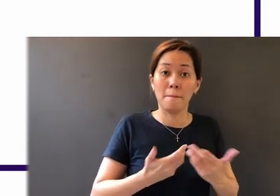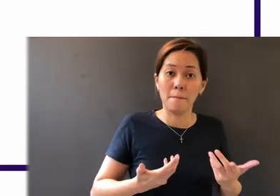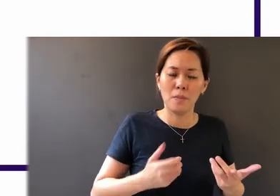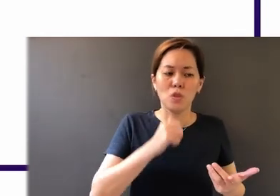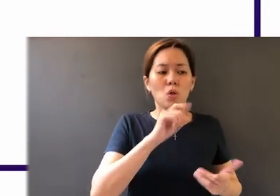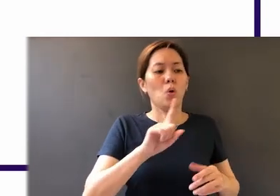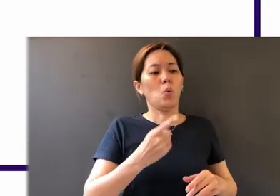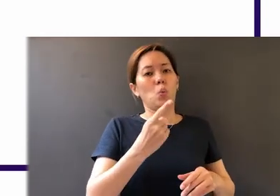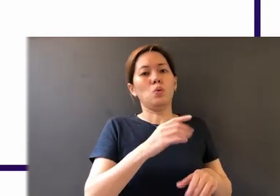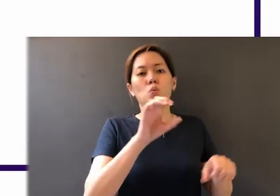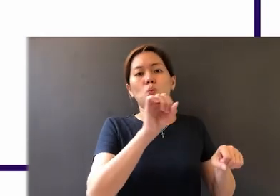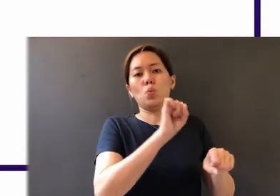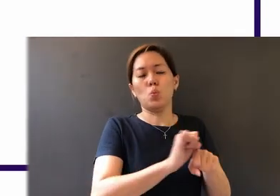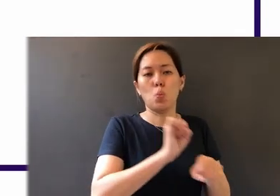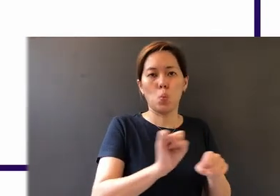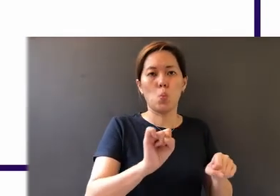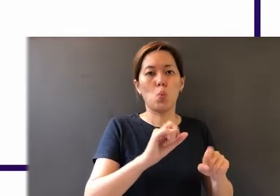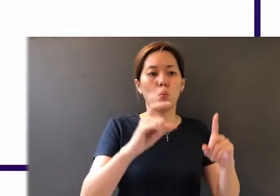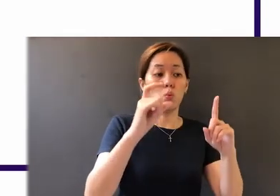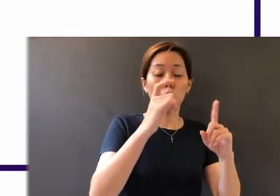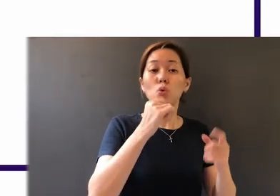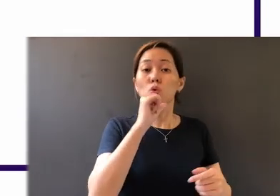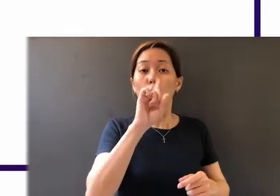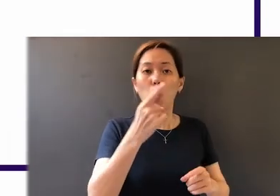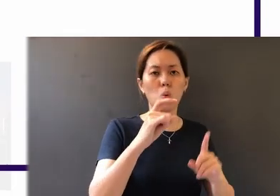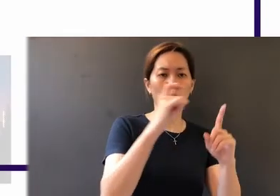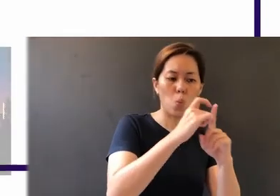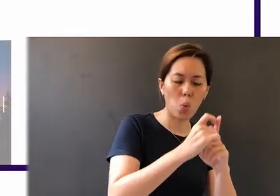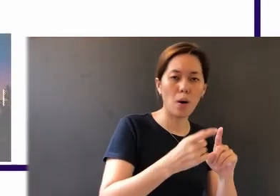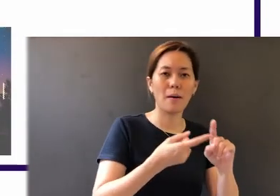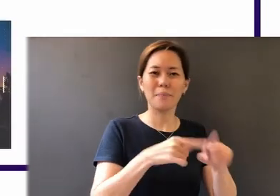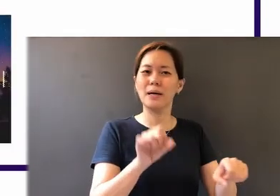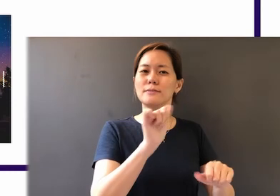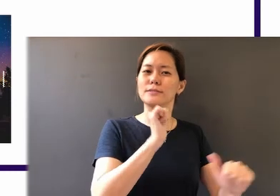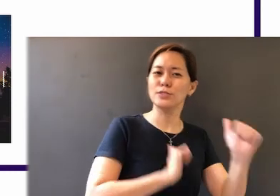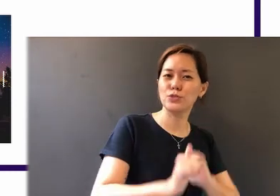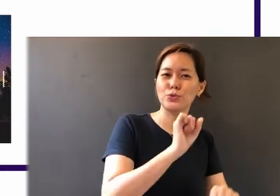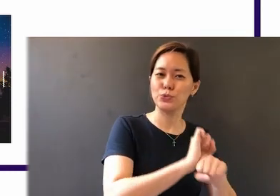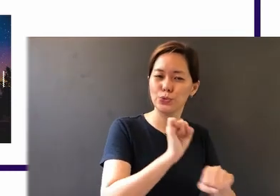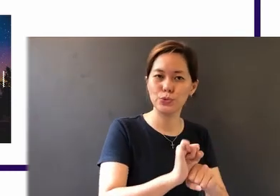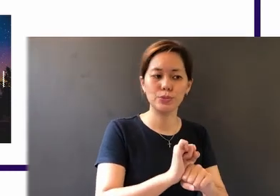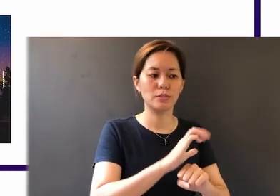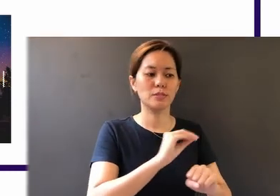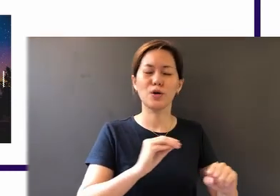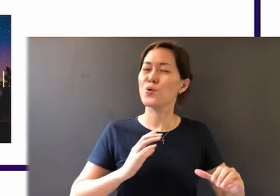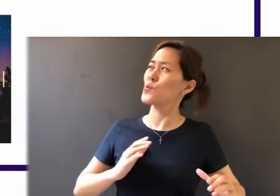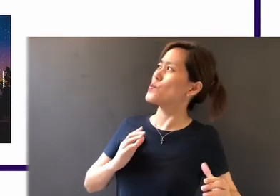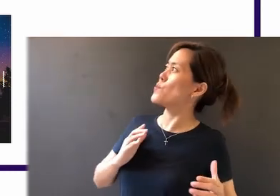just words, but by actions. And committed to holiness: